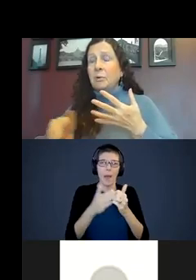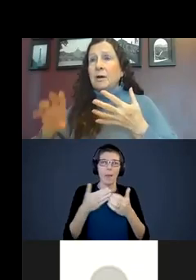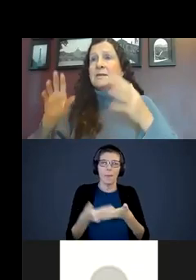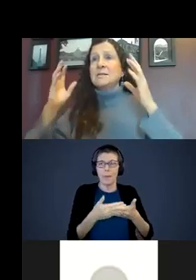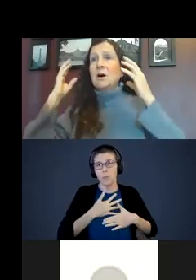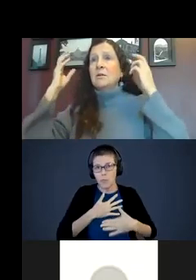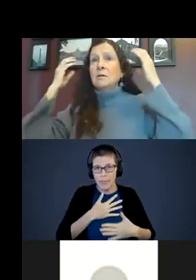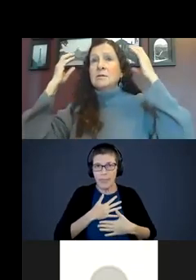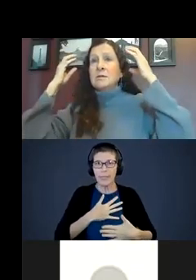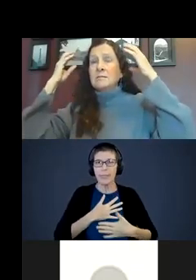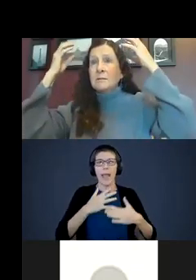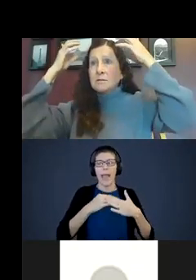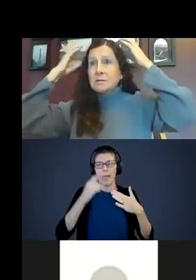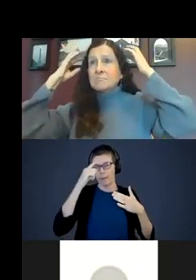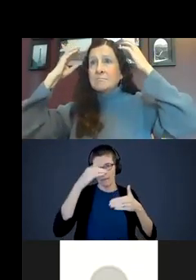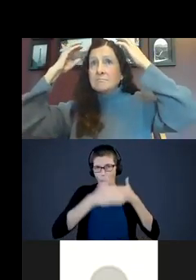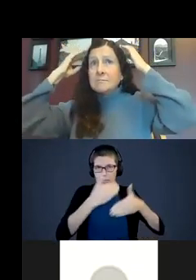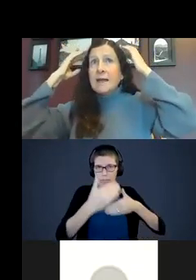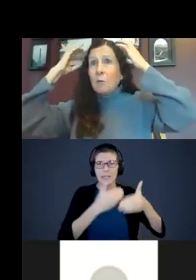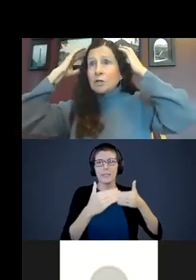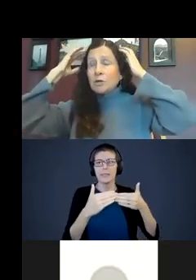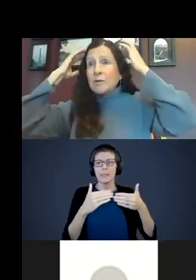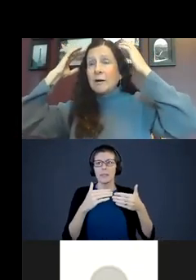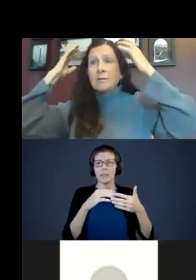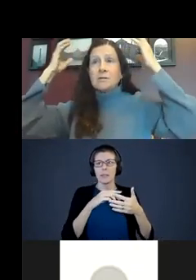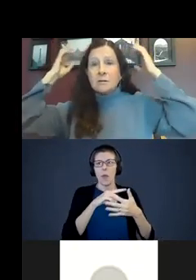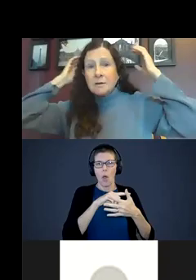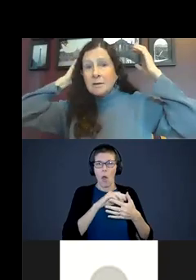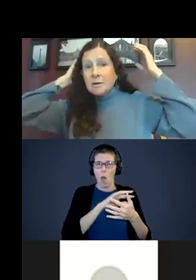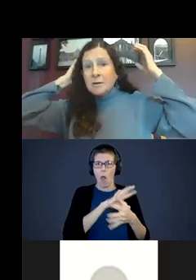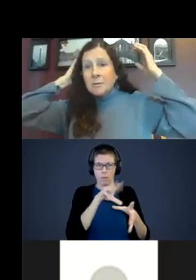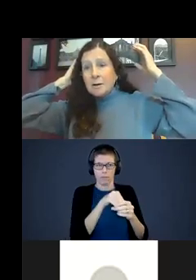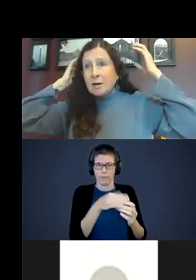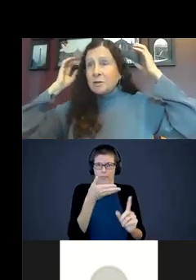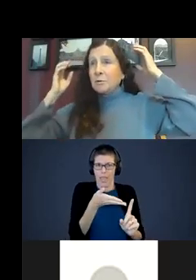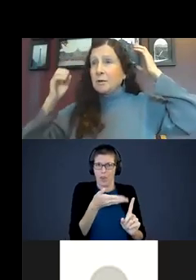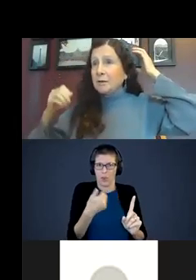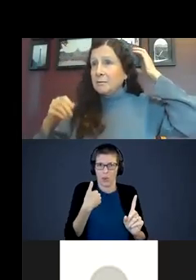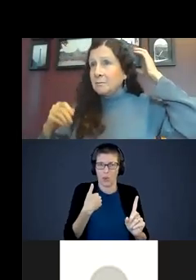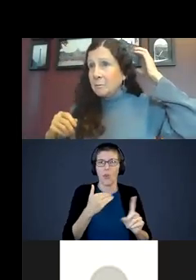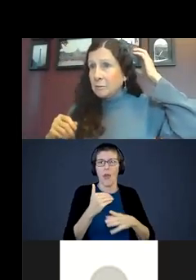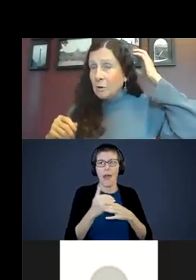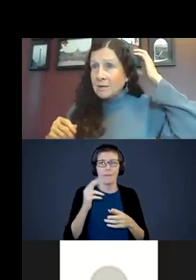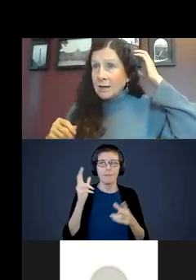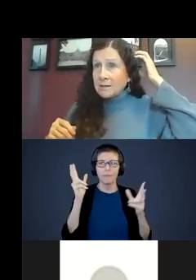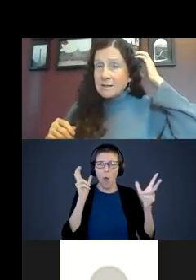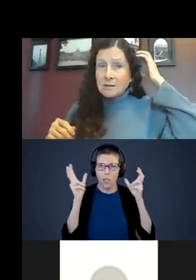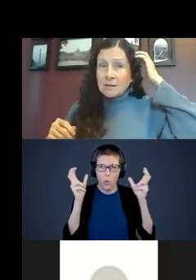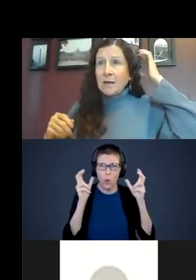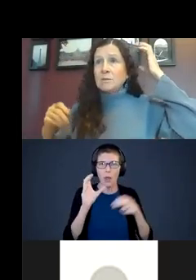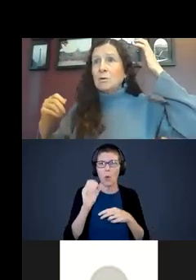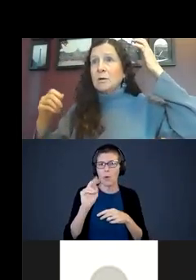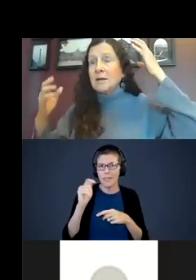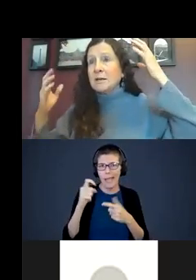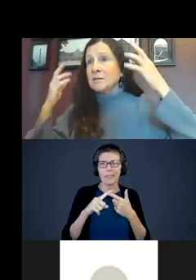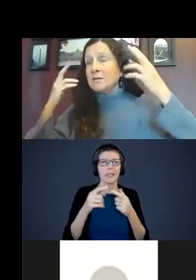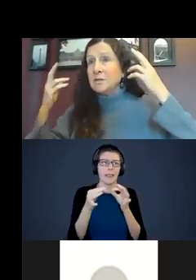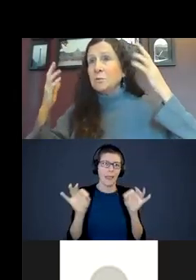process all those networks are there. There is an auditory cortex, a visual